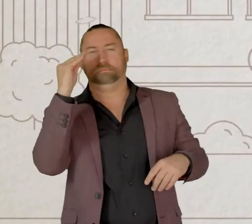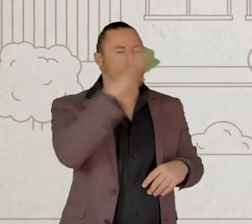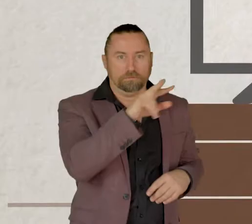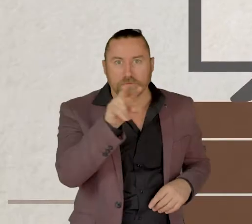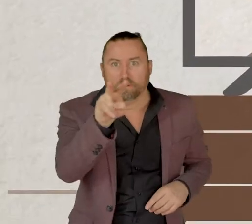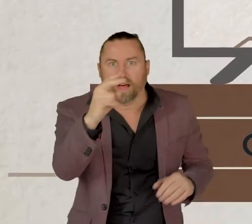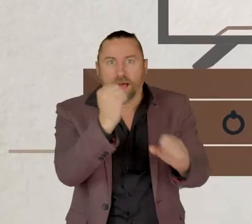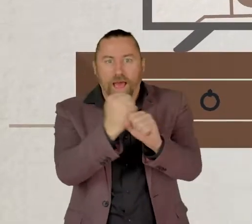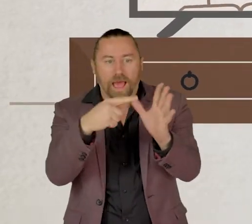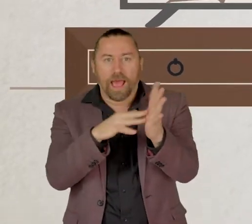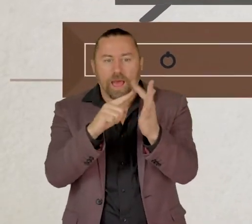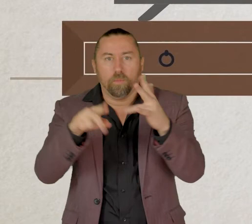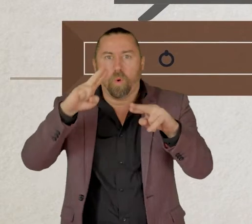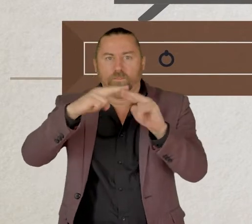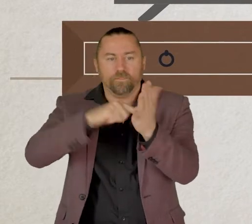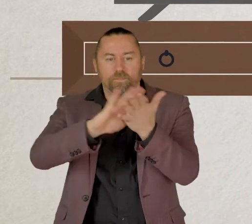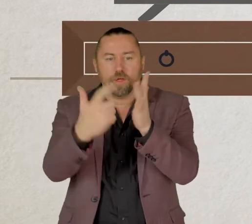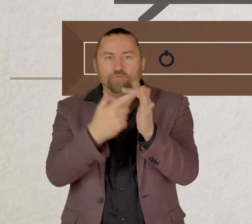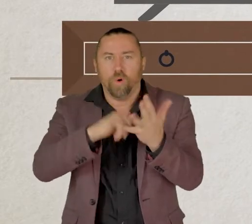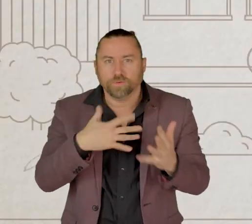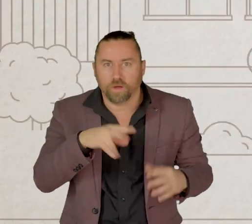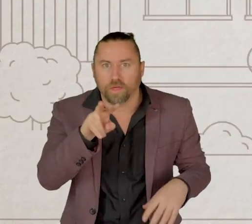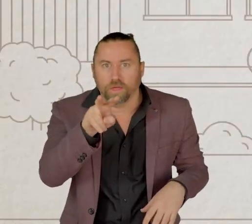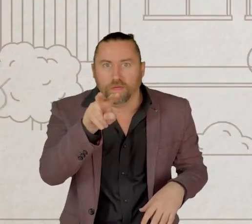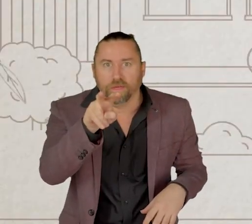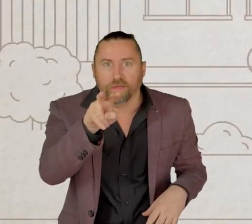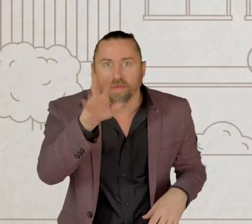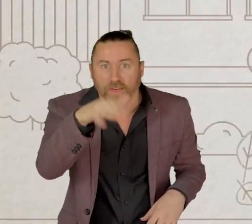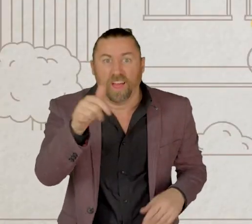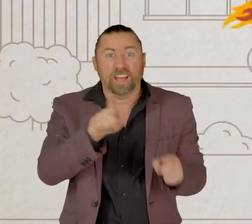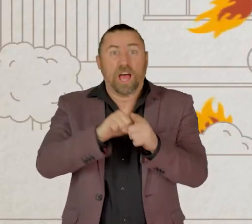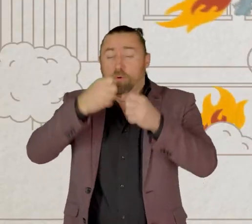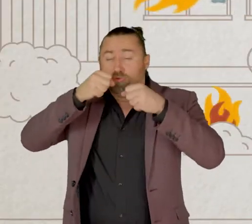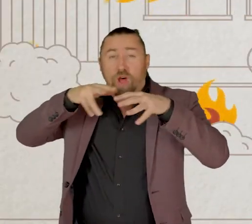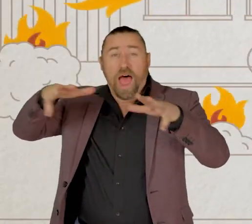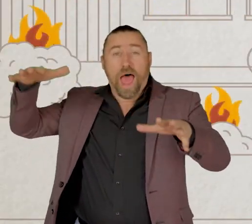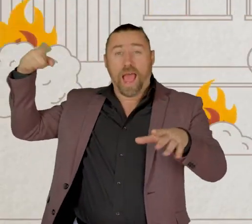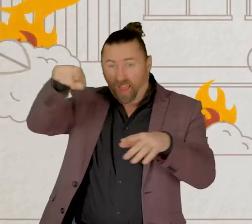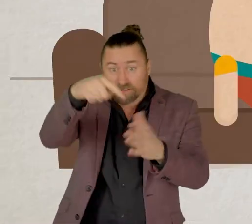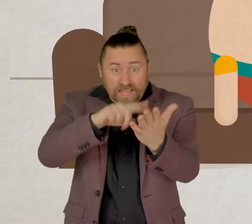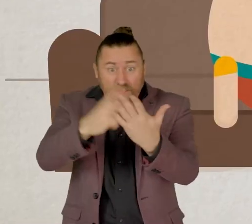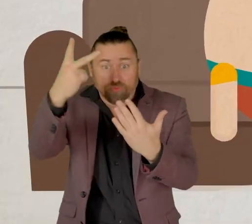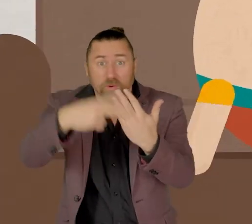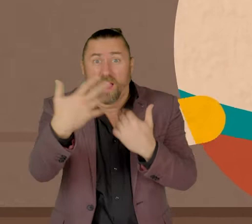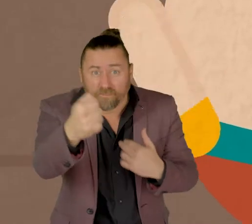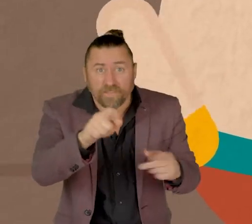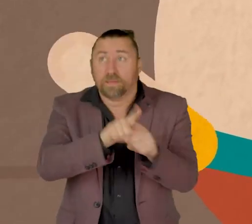But she had to watch the red wedding before she evacuated. Just like the Starks that day, Suzy lost everything.